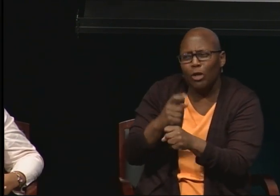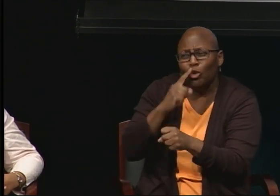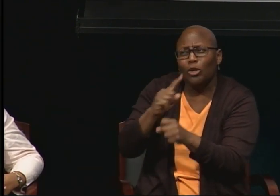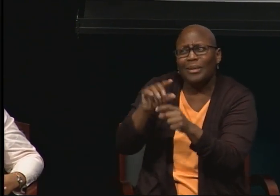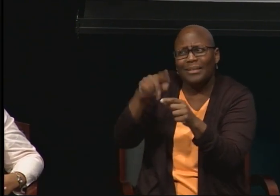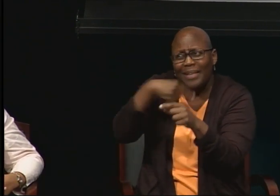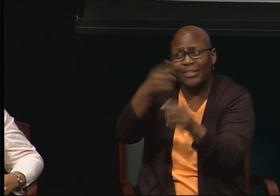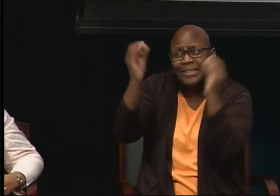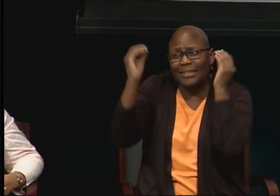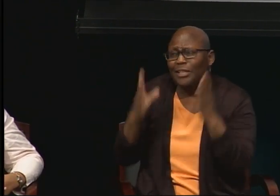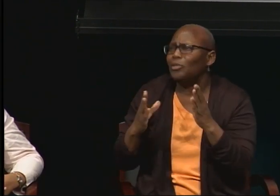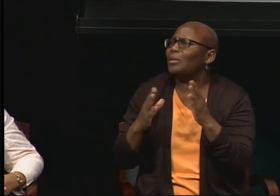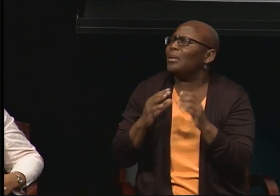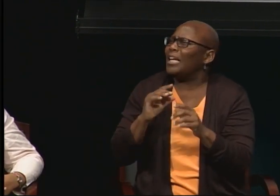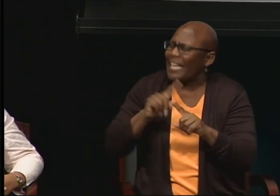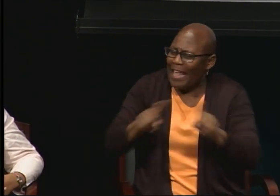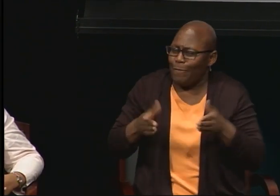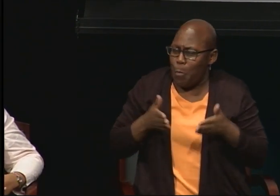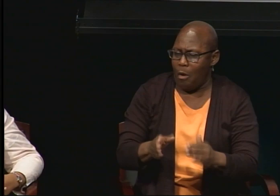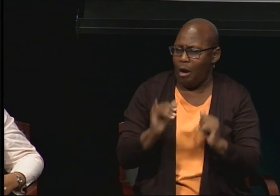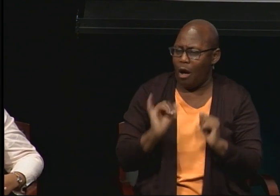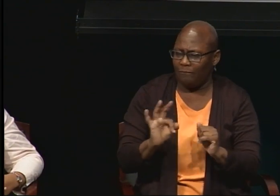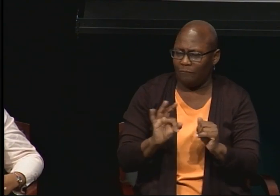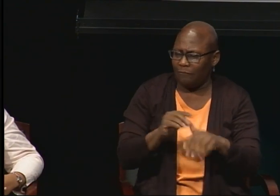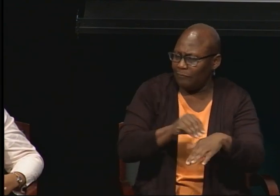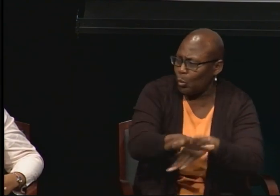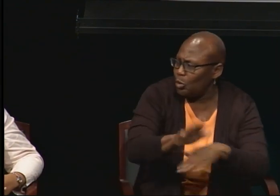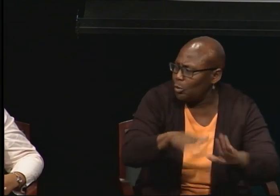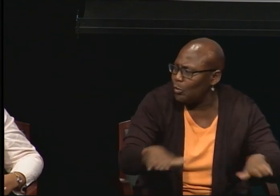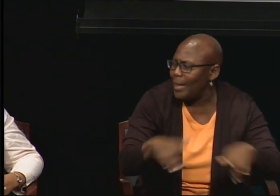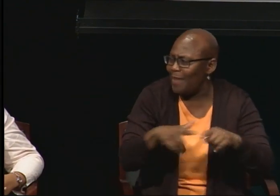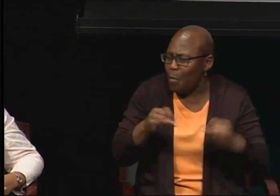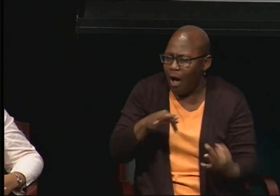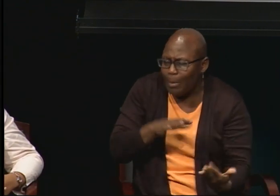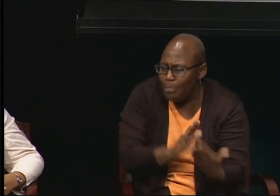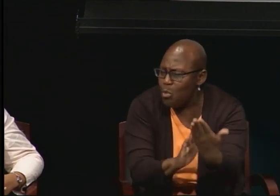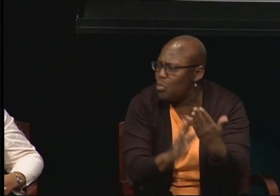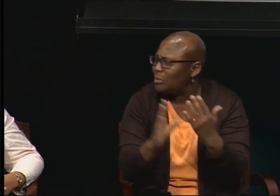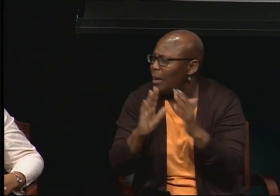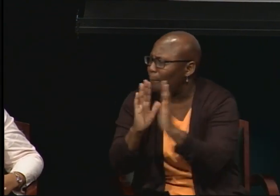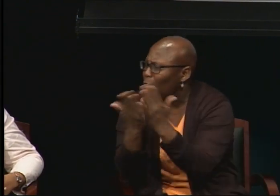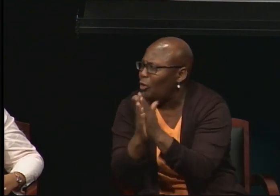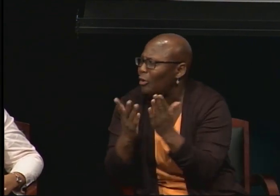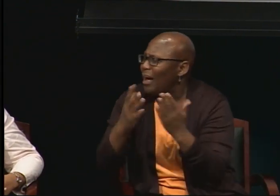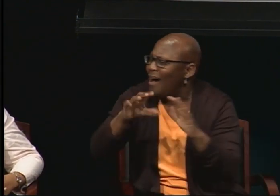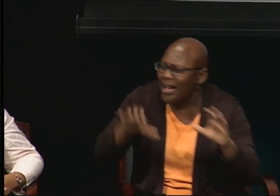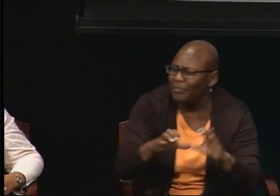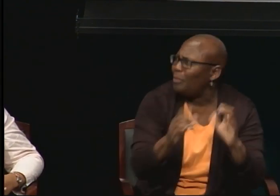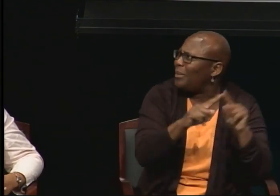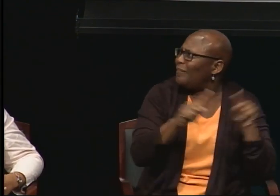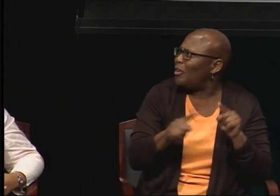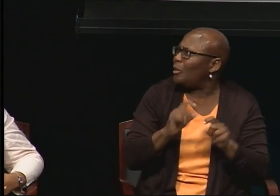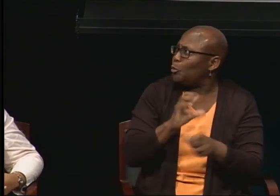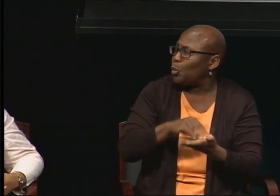to tell their teachers, also, to spread the message that all of these students can achieve much more